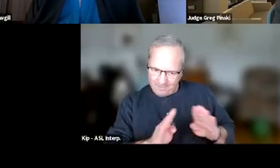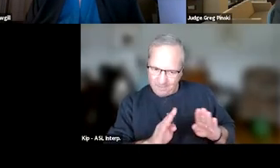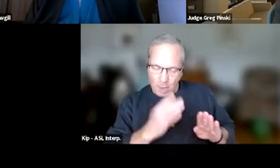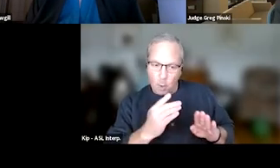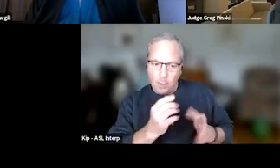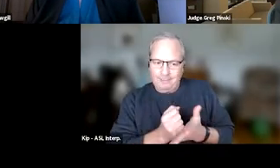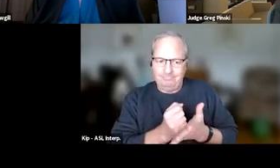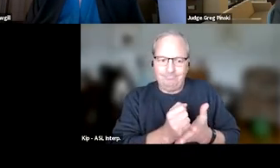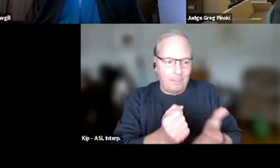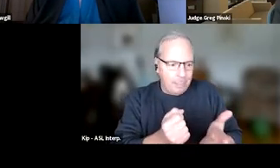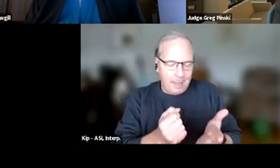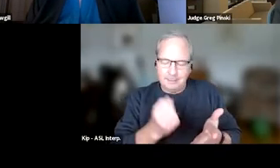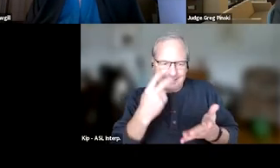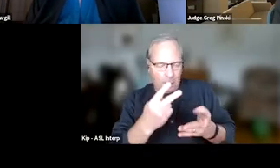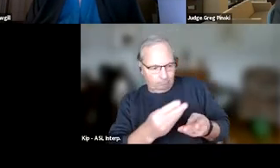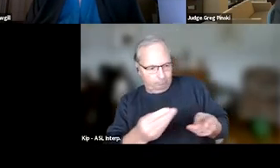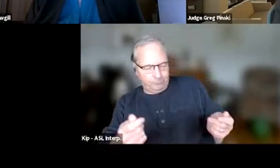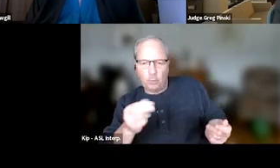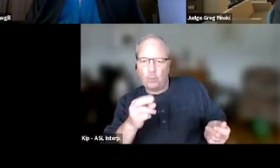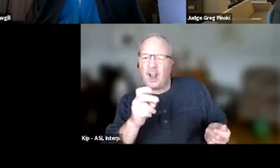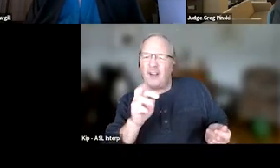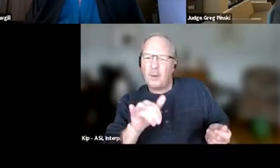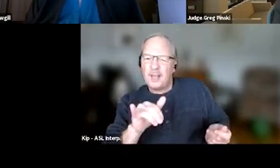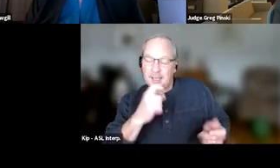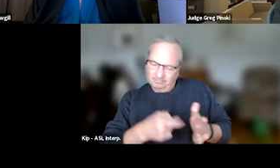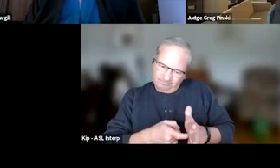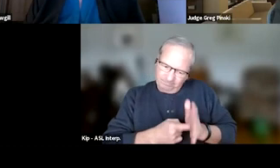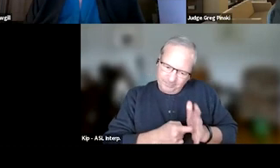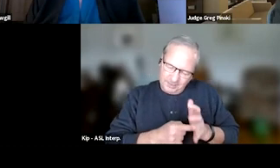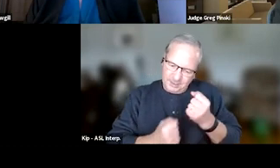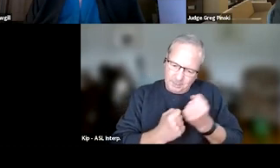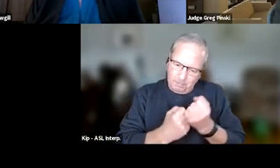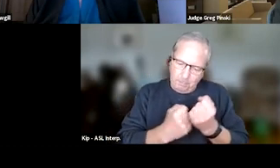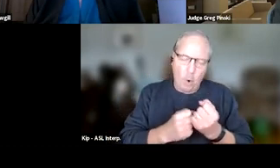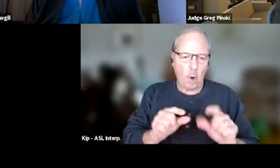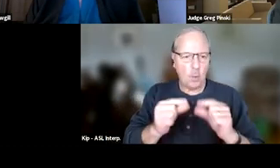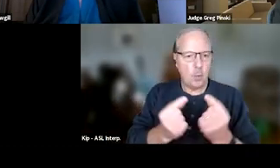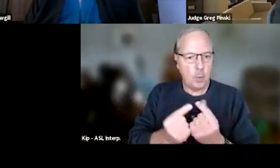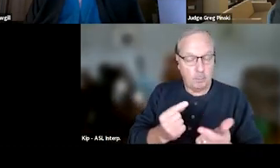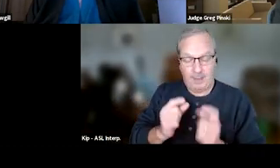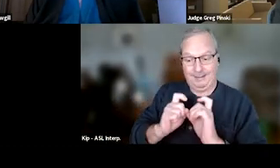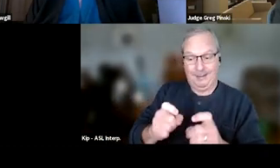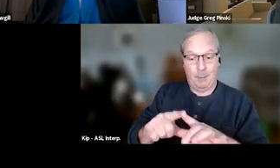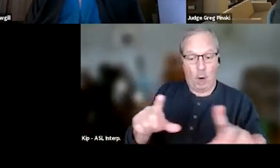So I love this because instead of mandating support groups, they got kudo cards when they chose to do a pro-social activity